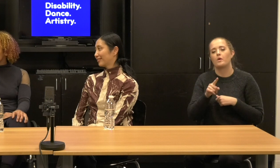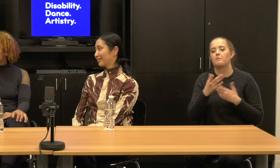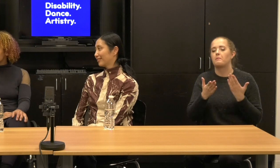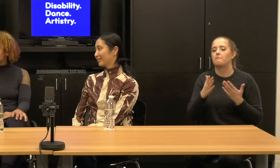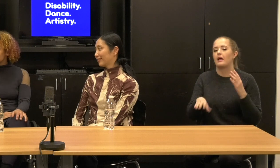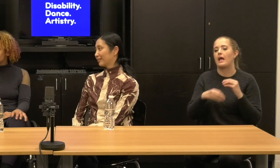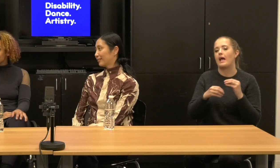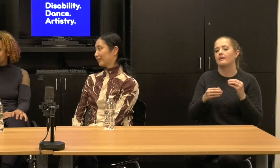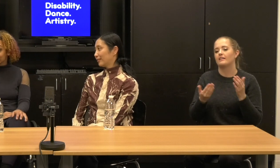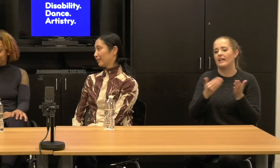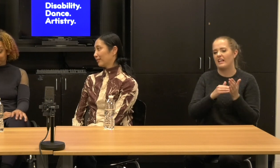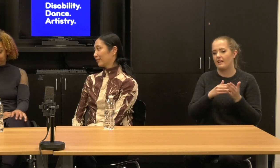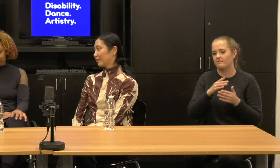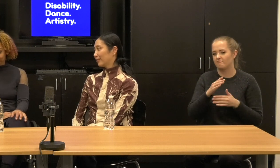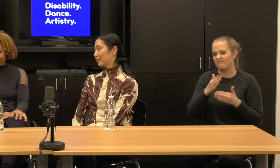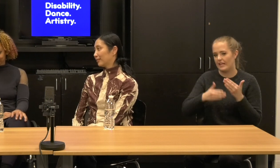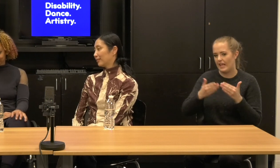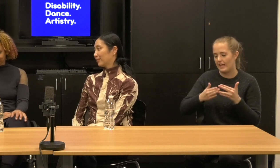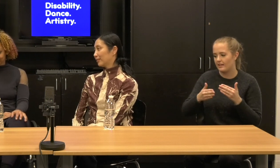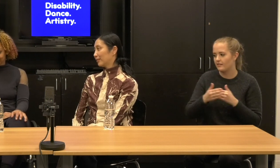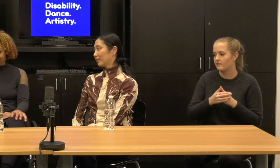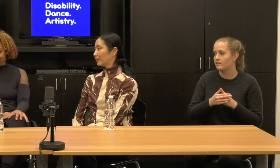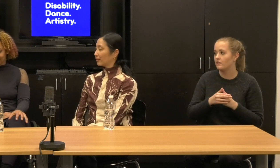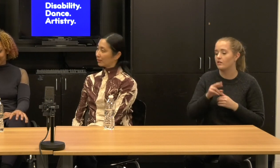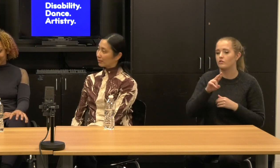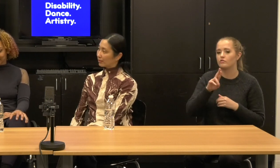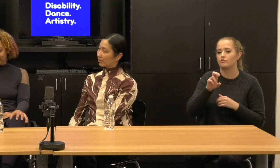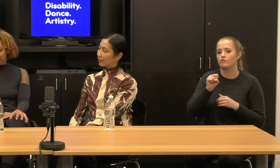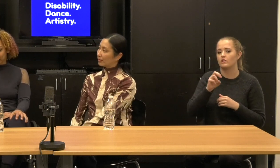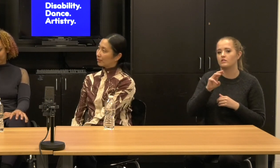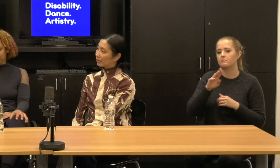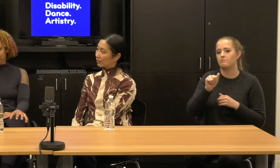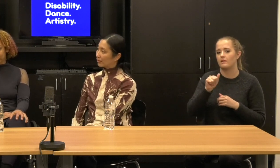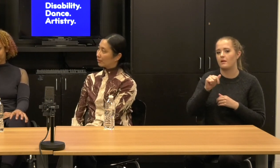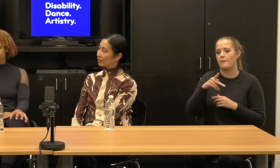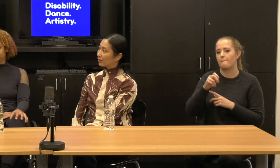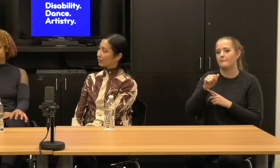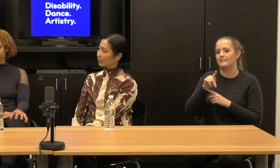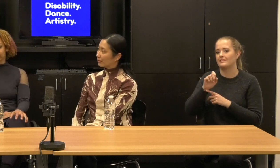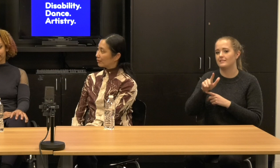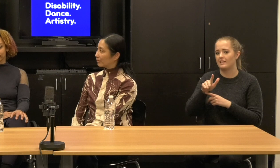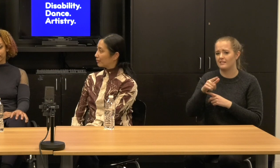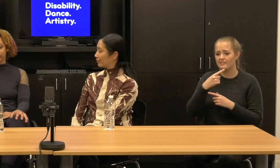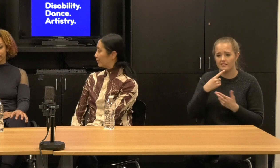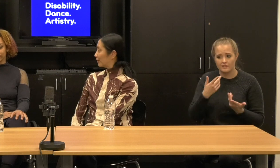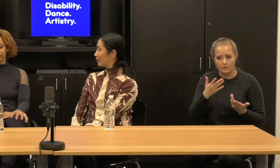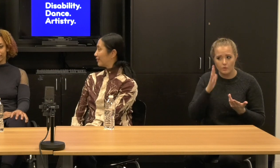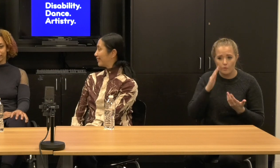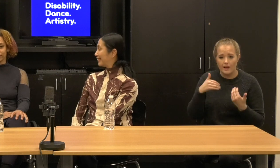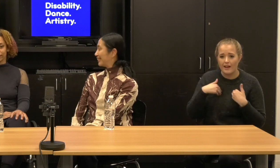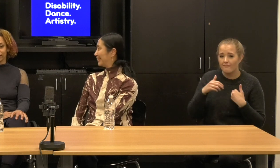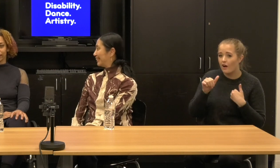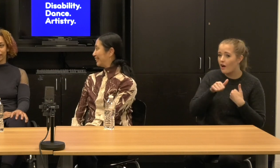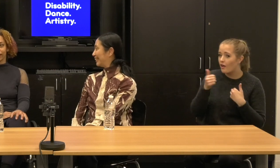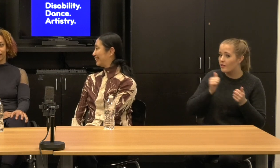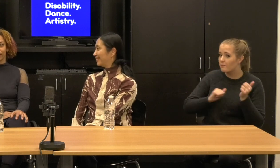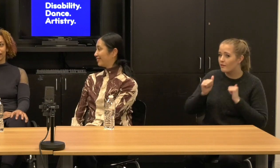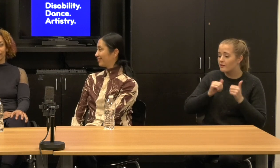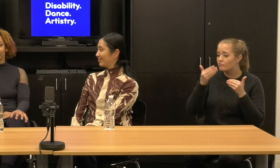question for all of us. Rashmi Patel asks, will be, will there be any more performances of decsent? What is next?